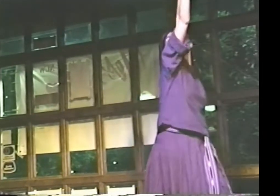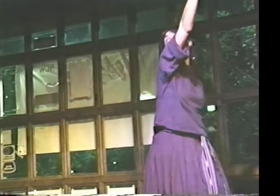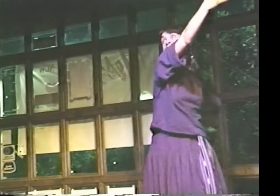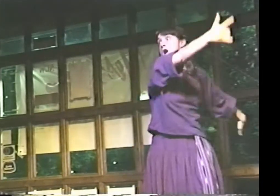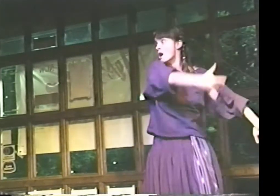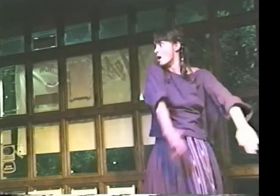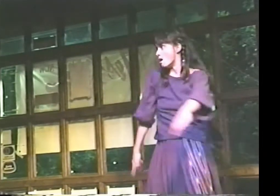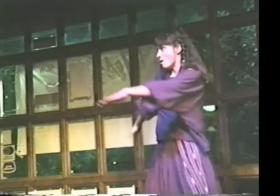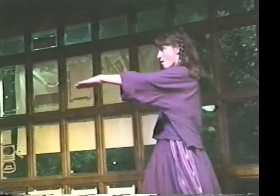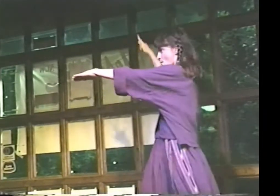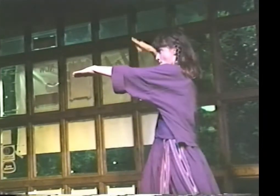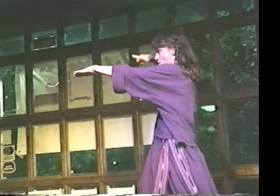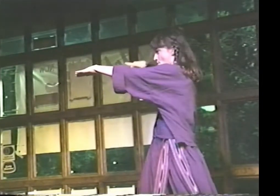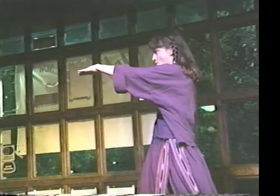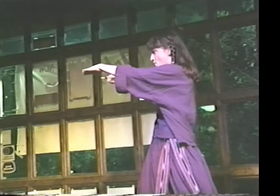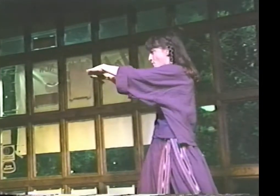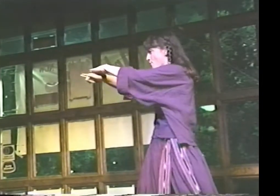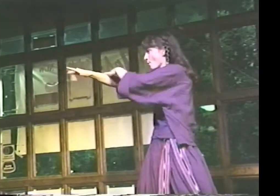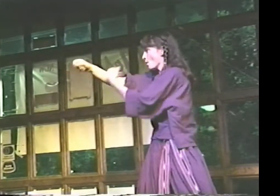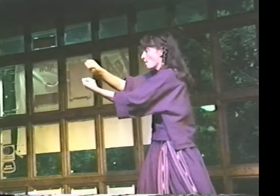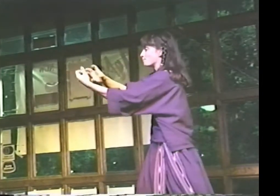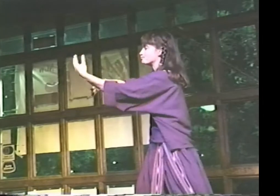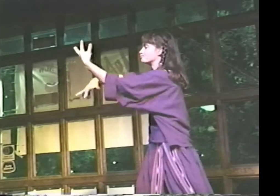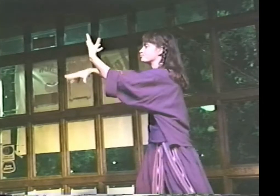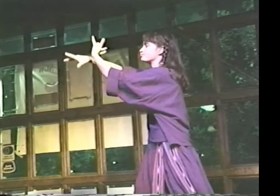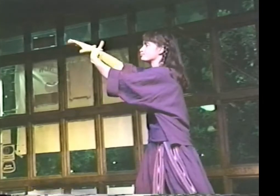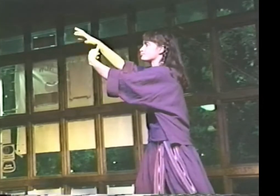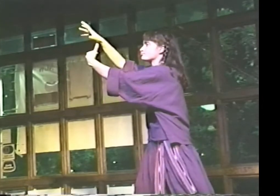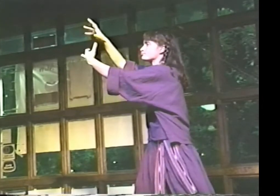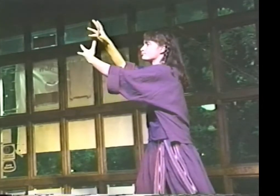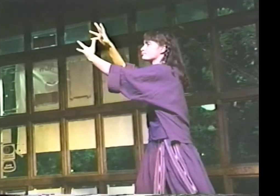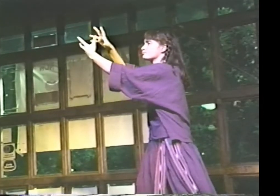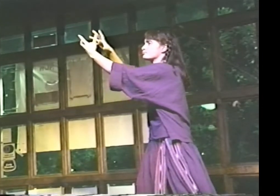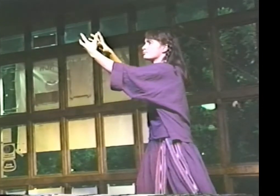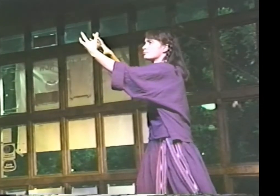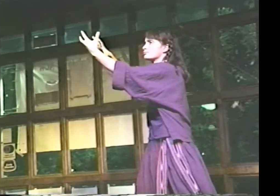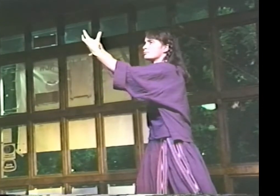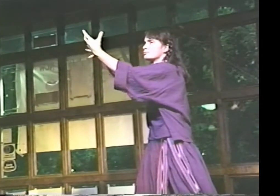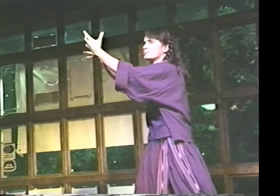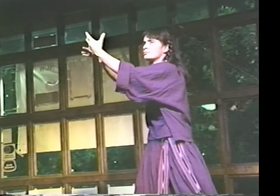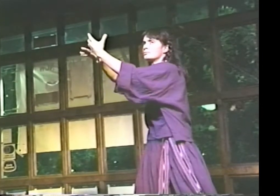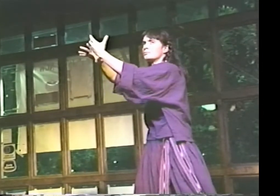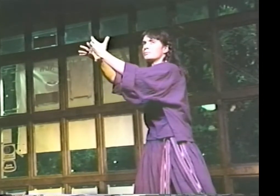"THE PLANE SPRAYS OUT INTO THE BOX OVER THE EARTH."